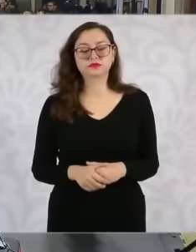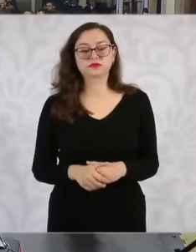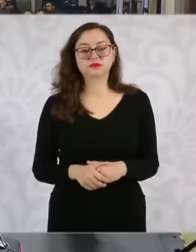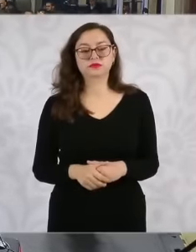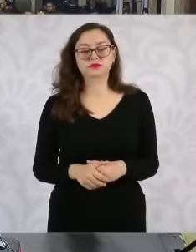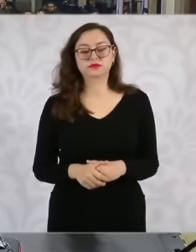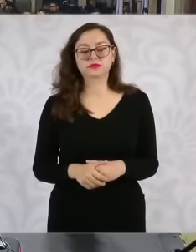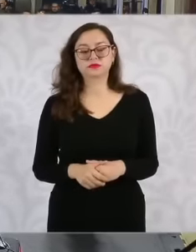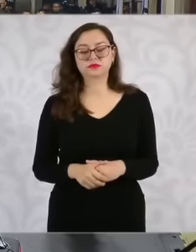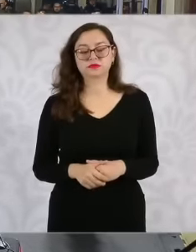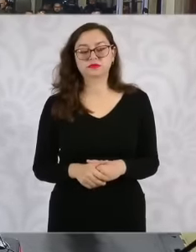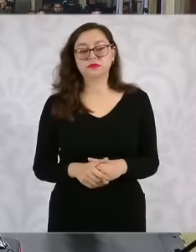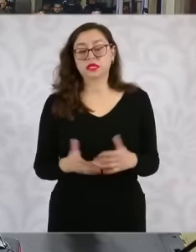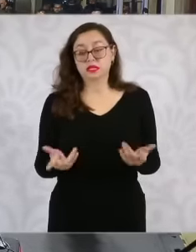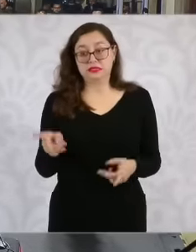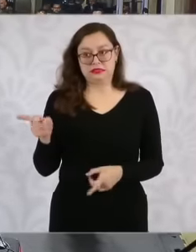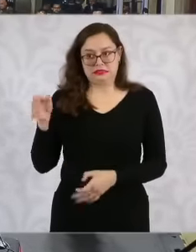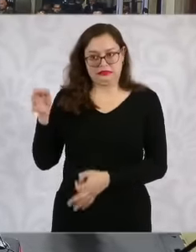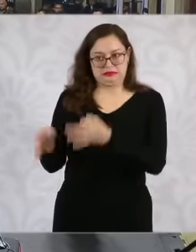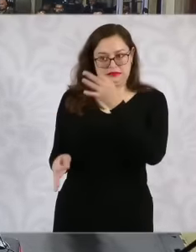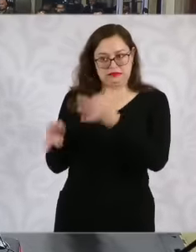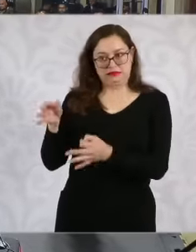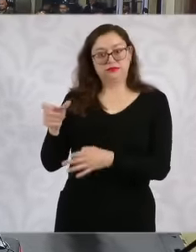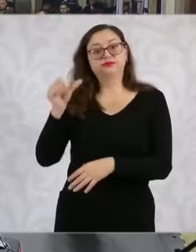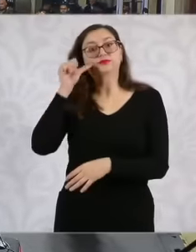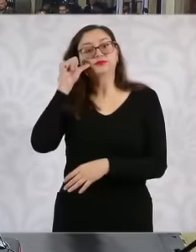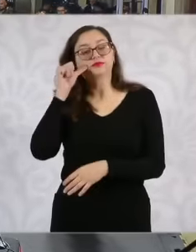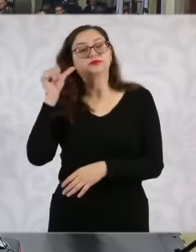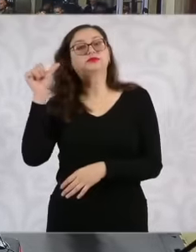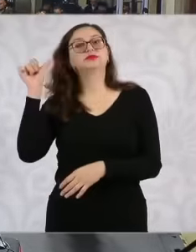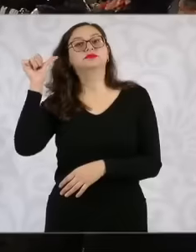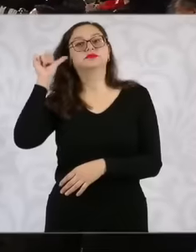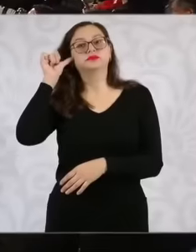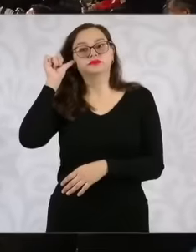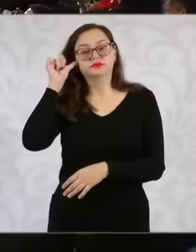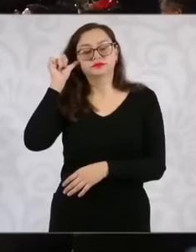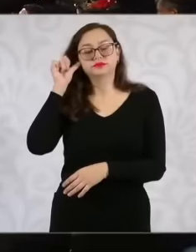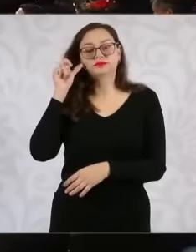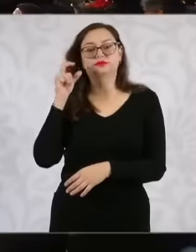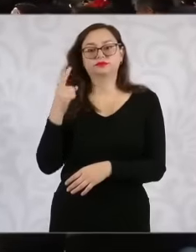judiciary. Yesterday, the first controversy imposed by a State of Guanajuato was granted.